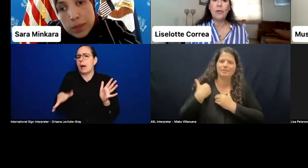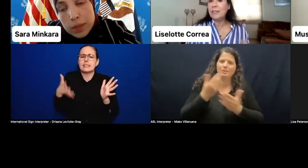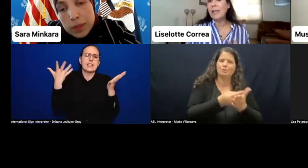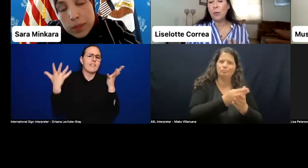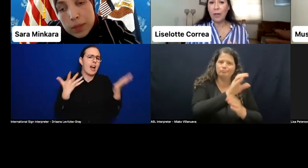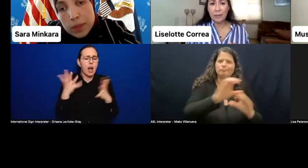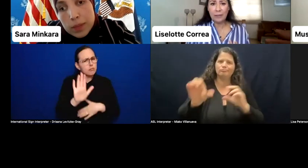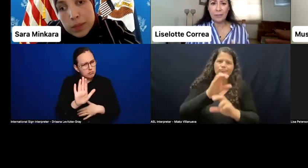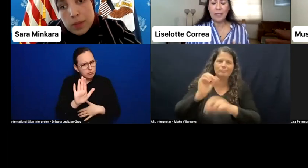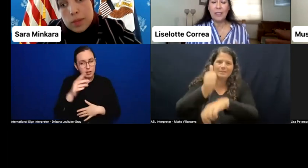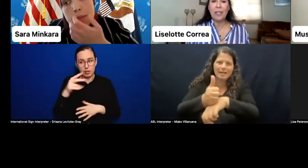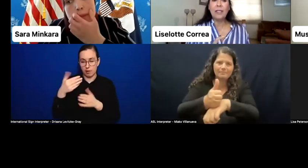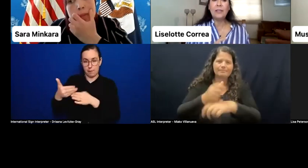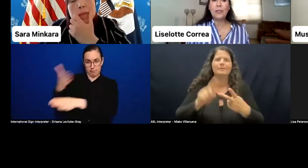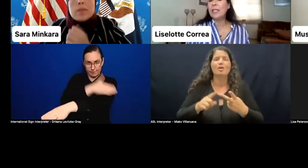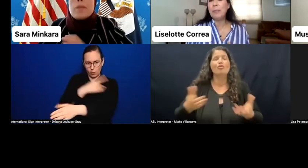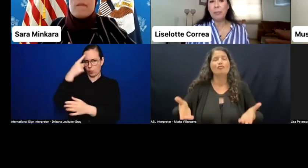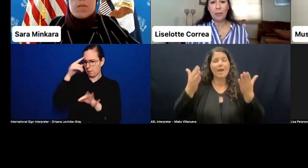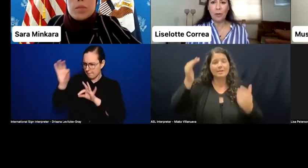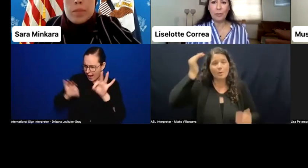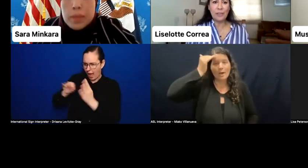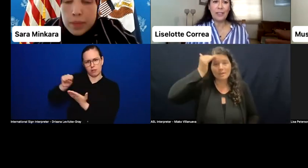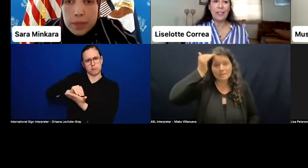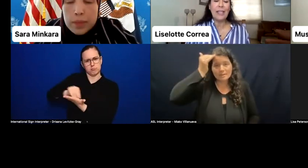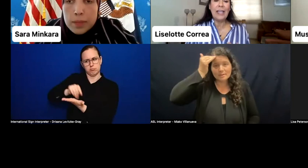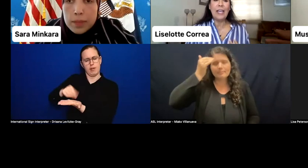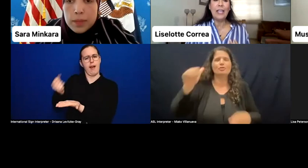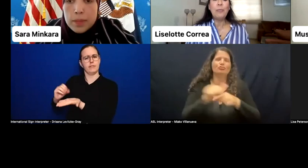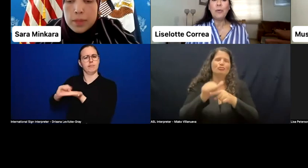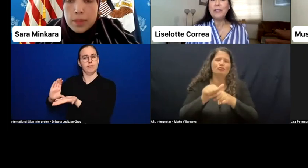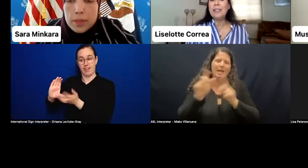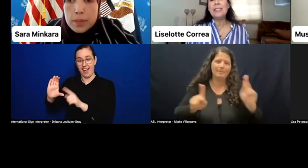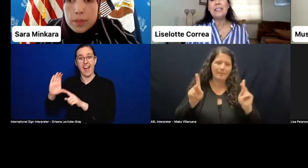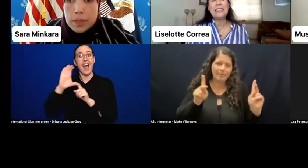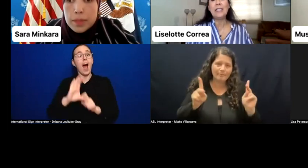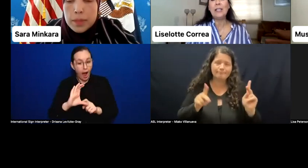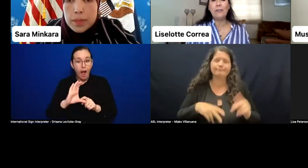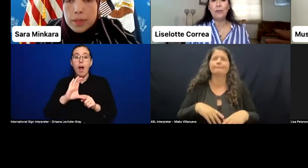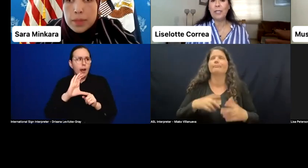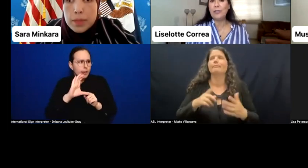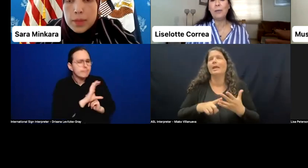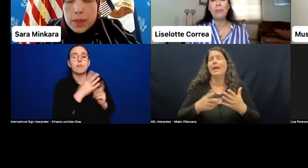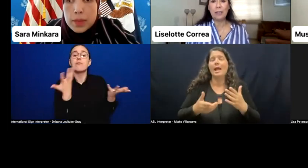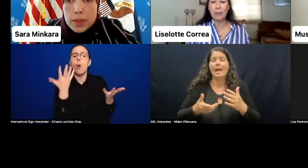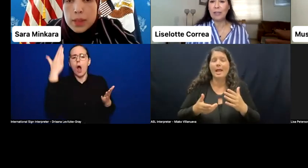Raising awareness and training people obviously and improving the statistical information available--